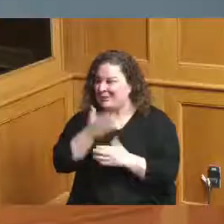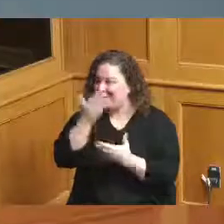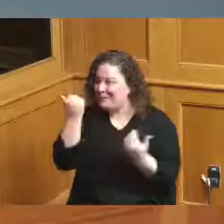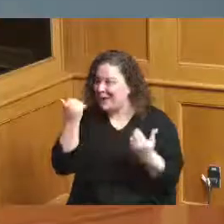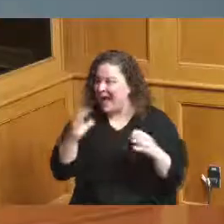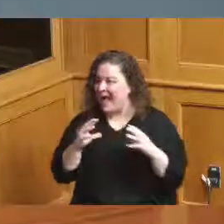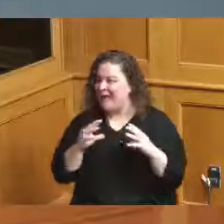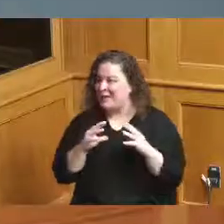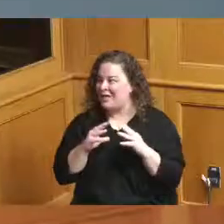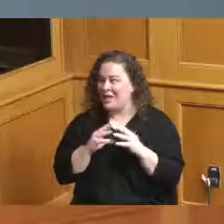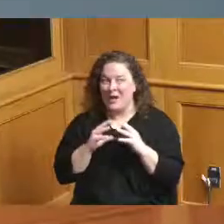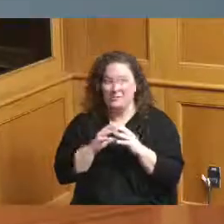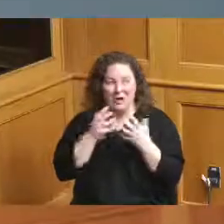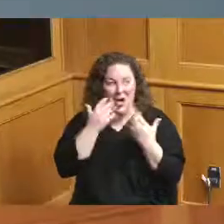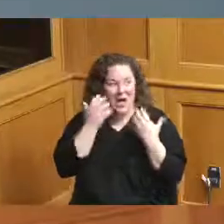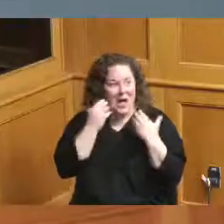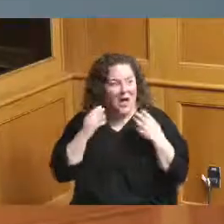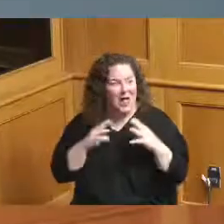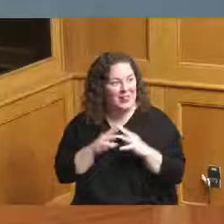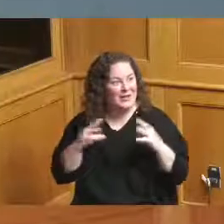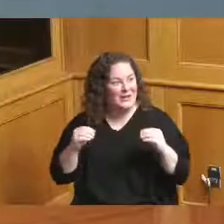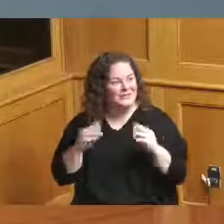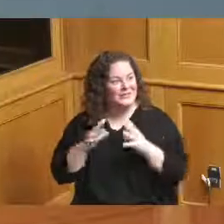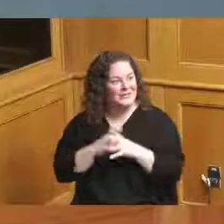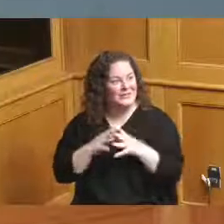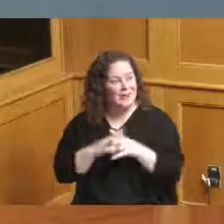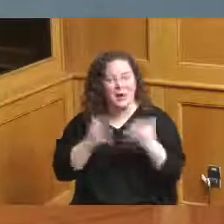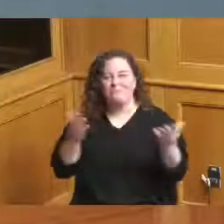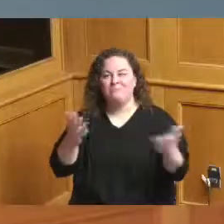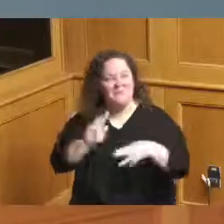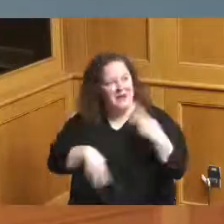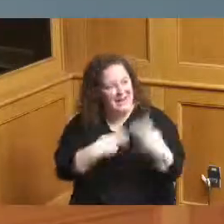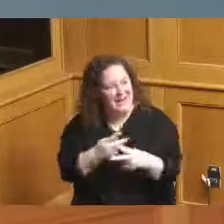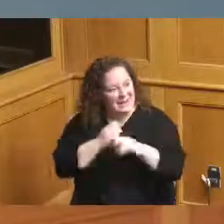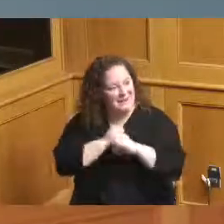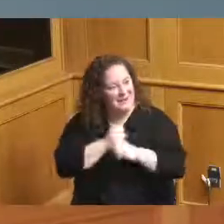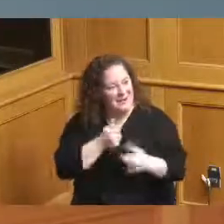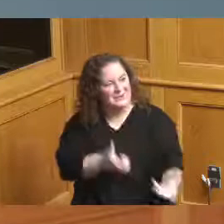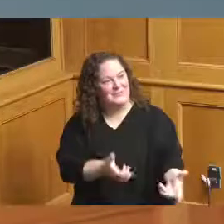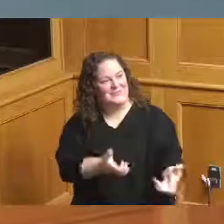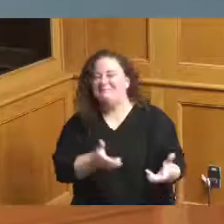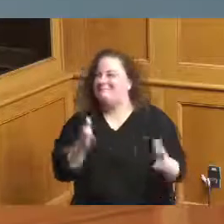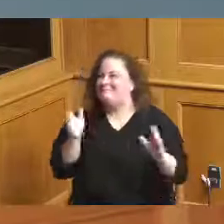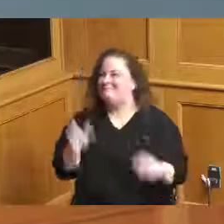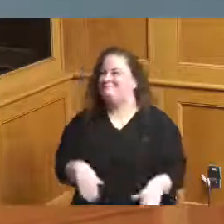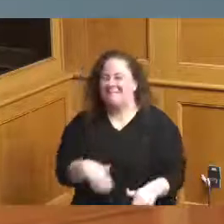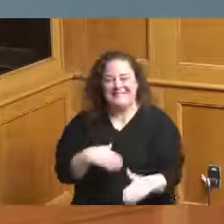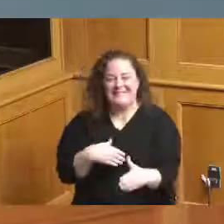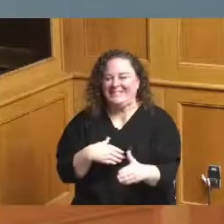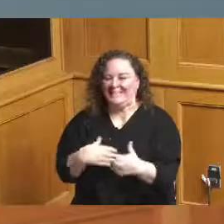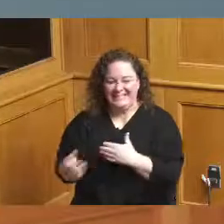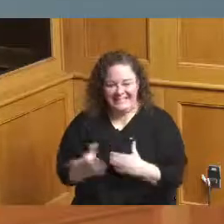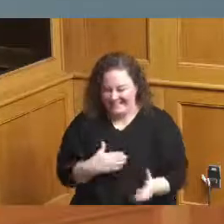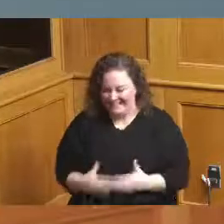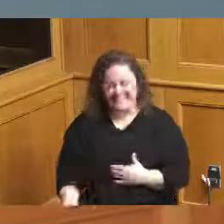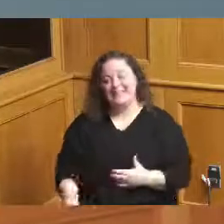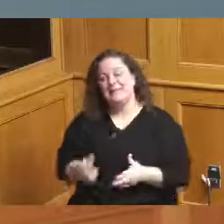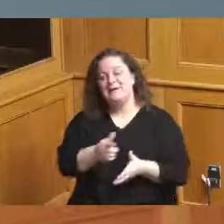what kind of security are you anyway so anyway but what I will say and I'll wait for a minute